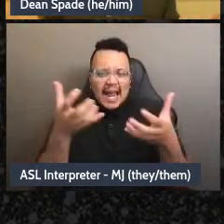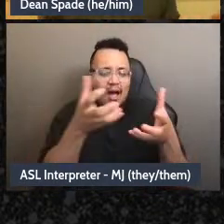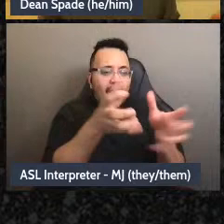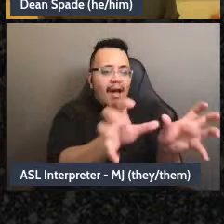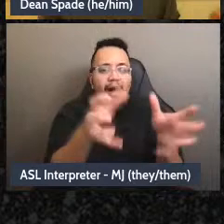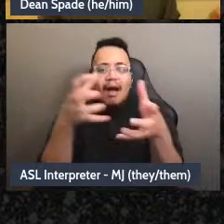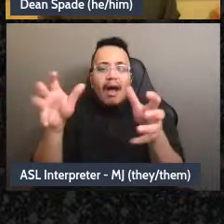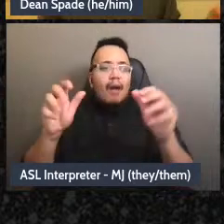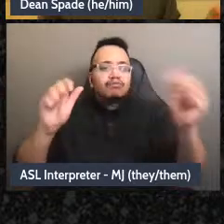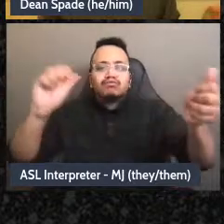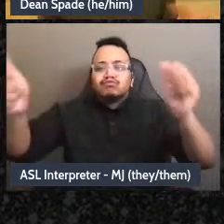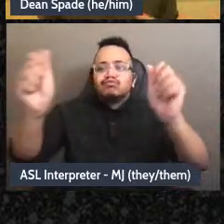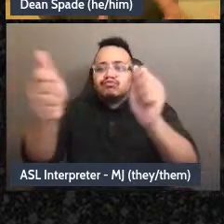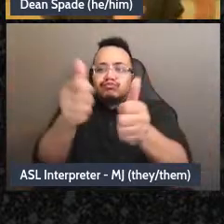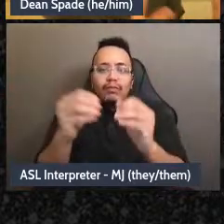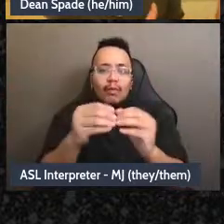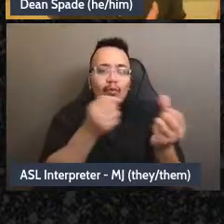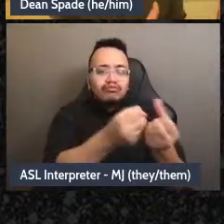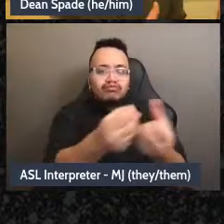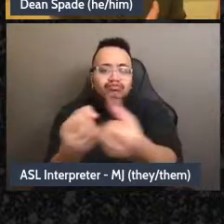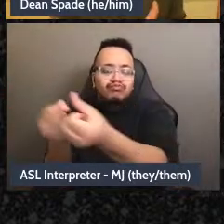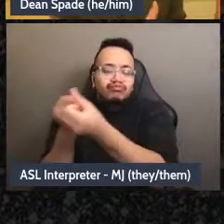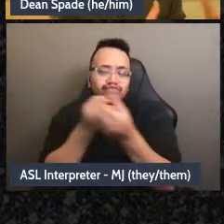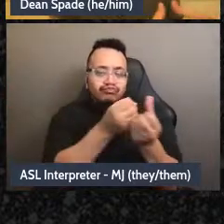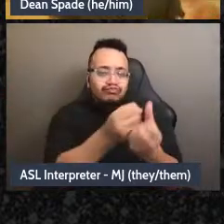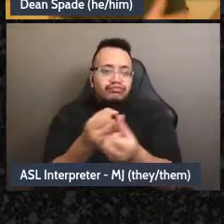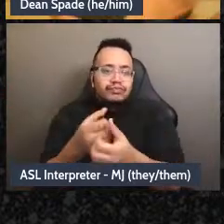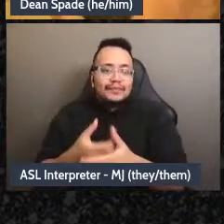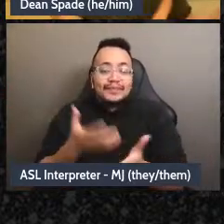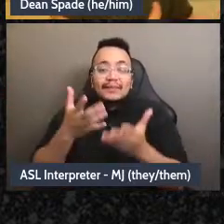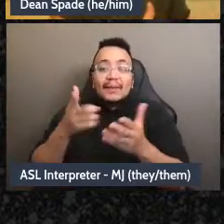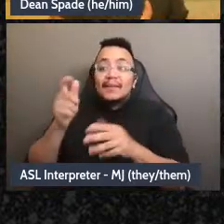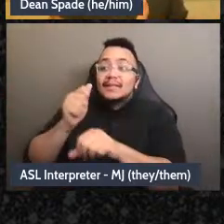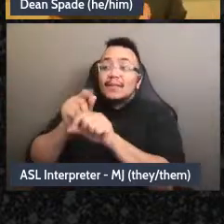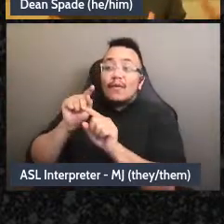gonna have, you know, they move to another part of town and then they start another version of it